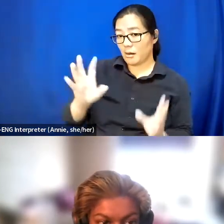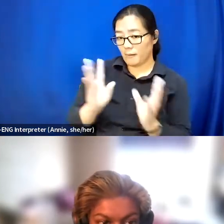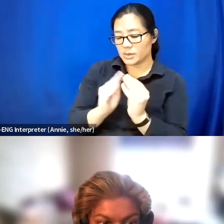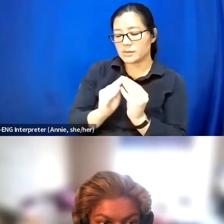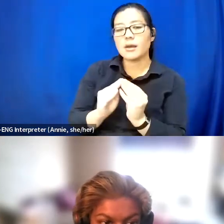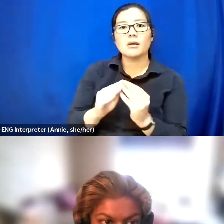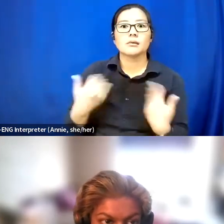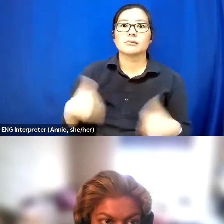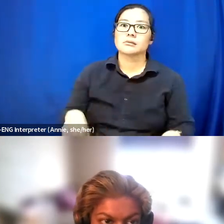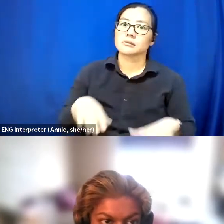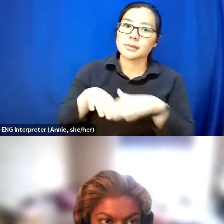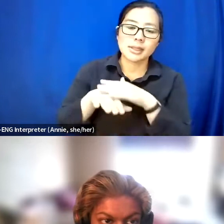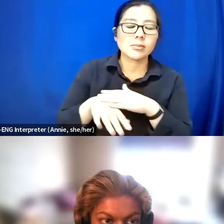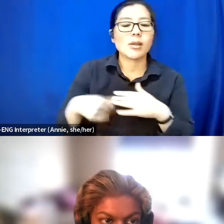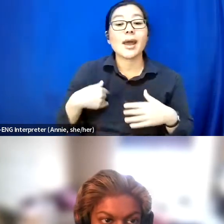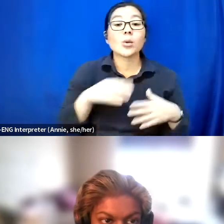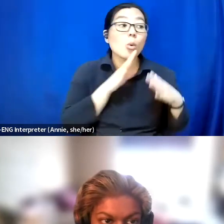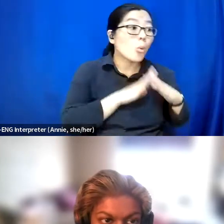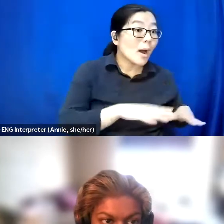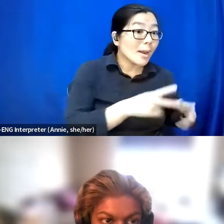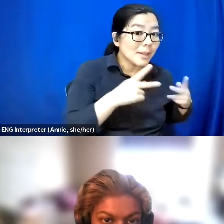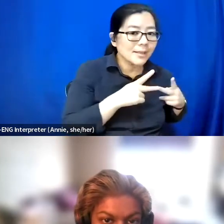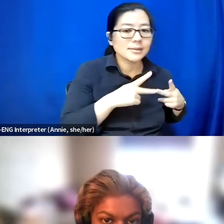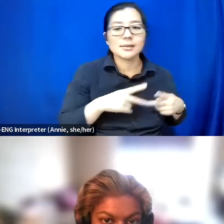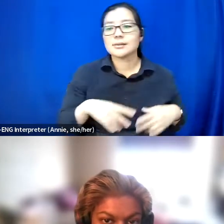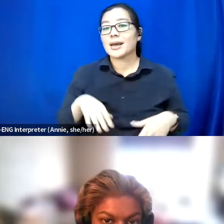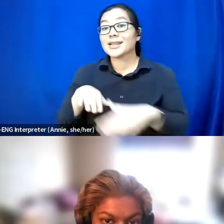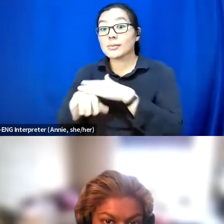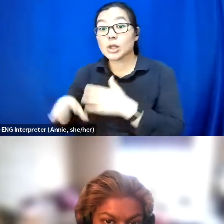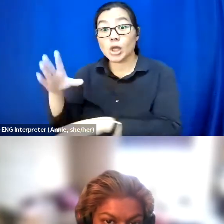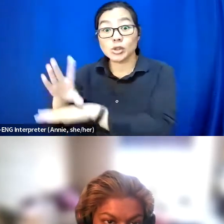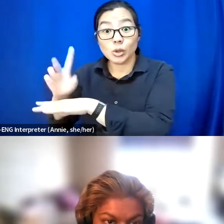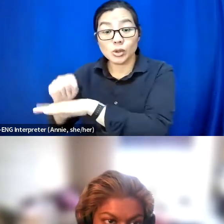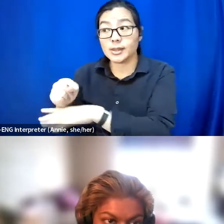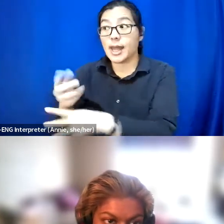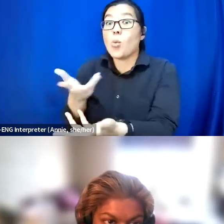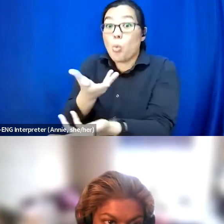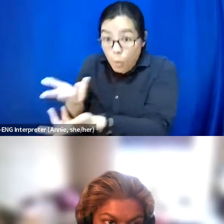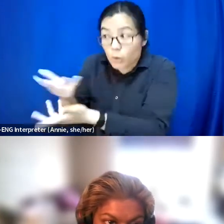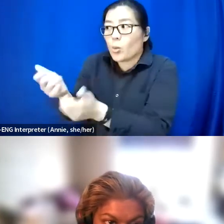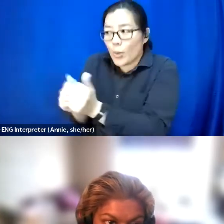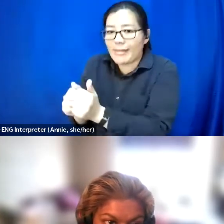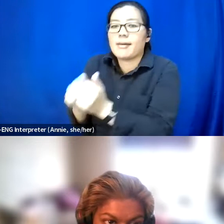They have lots of accessibility consultants, and they worked with a lot of disabled people to ensure that it was accessible as possible, and also were kind